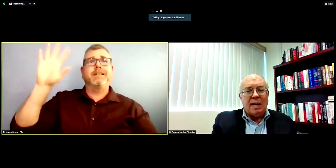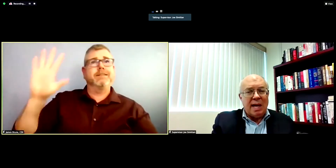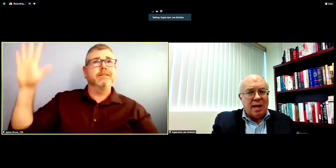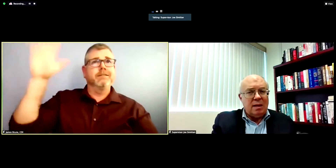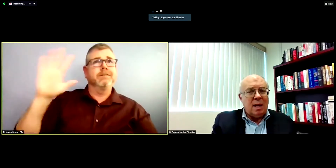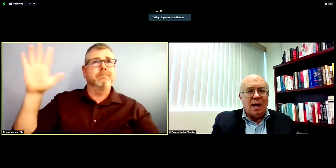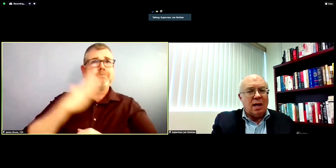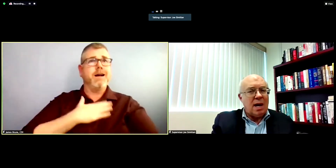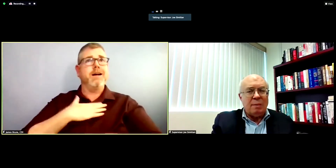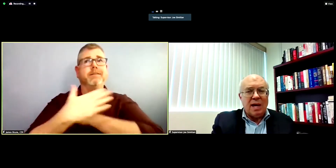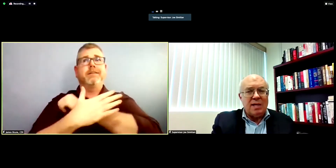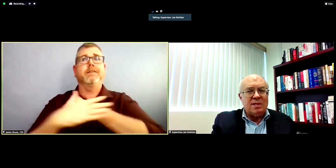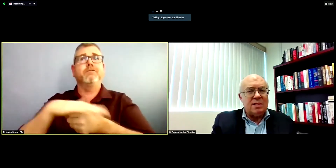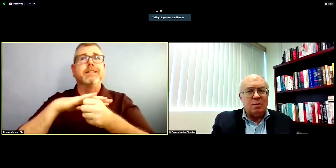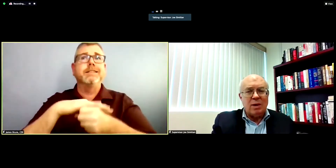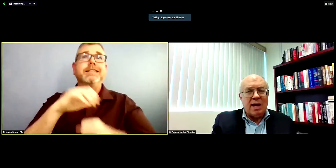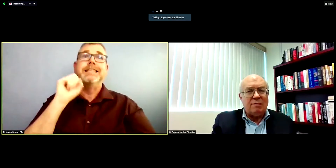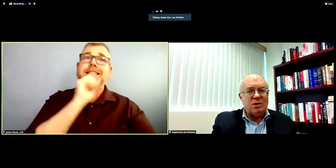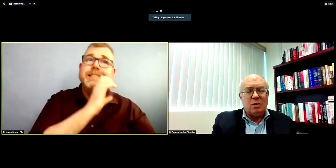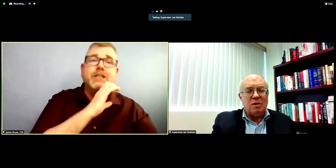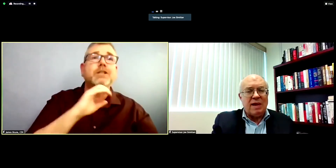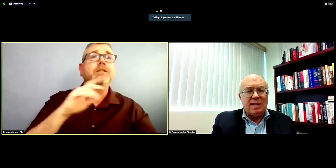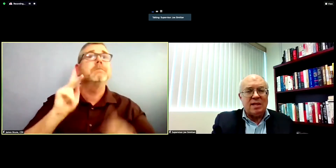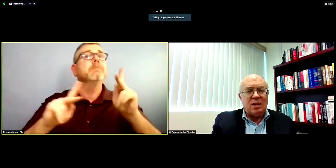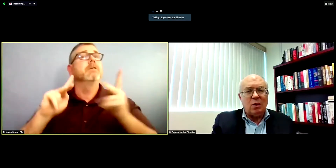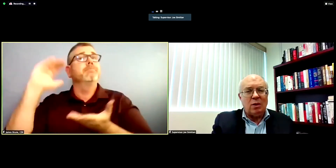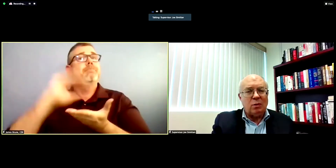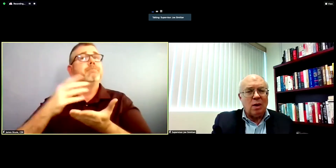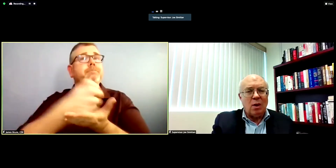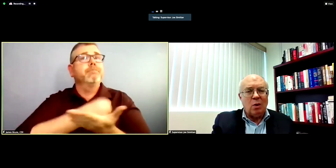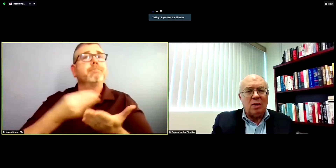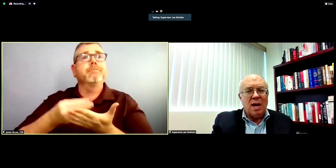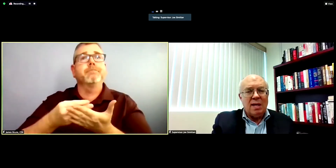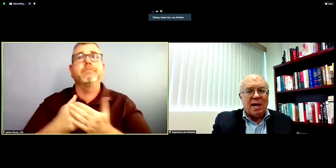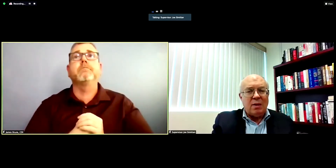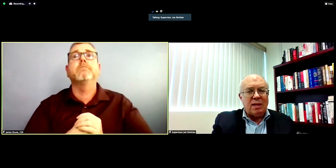Again, complicated system, we have to distribute the vaccine not only through our own county